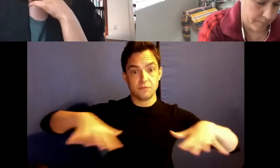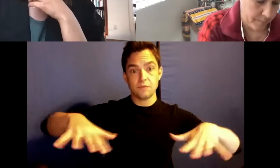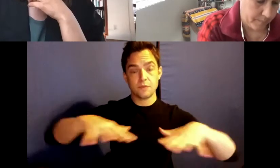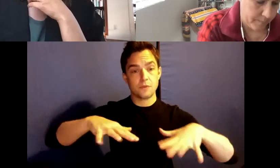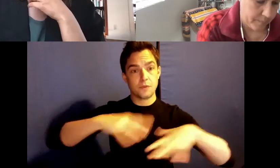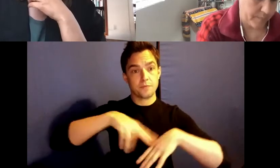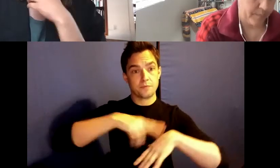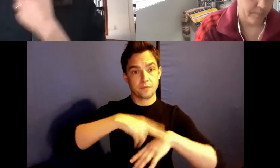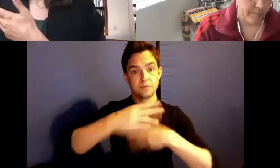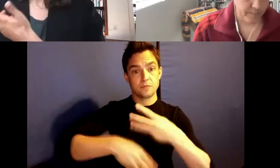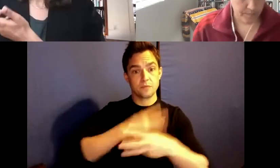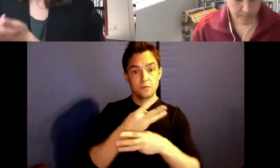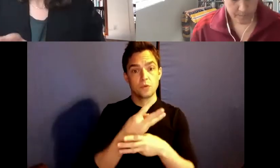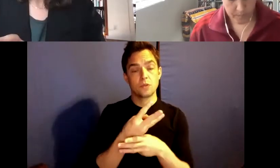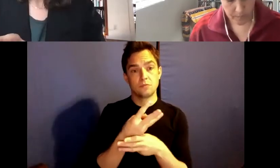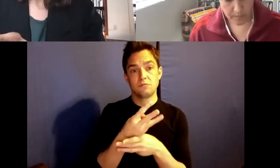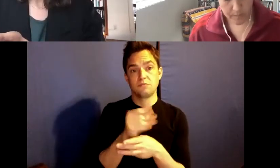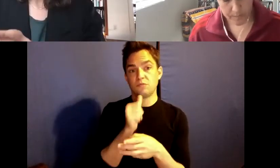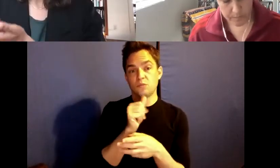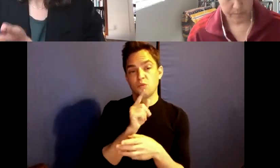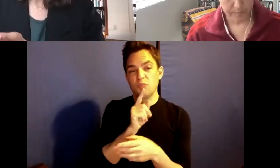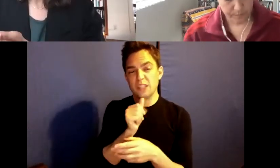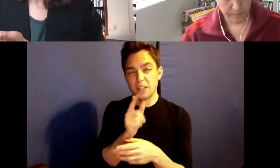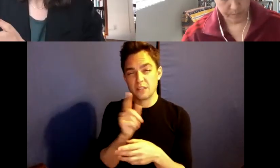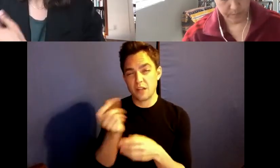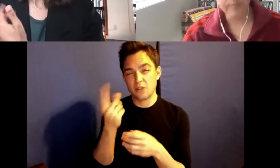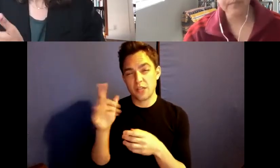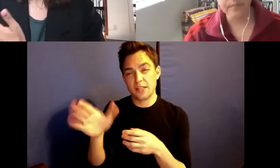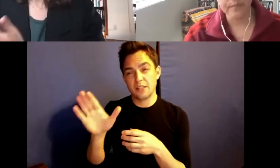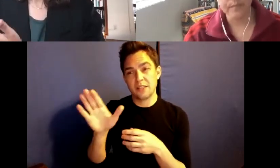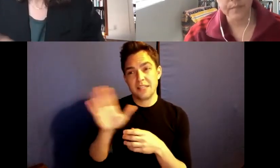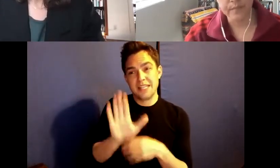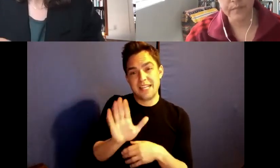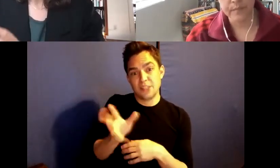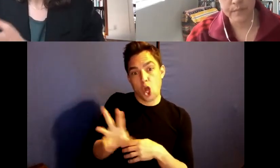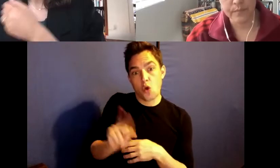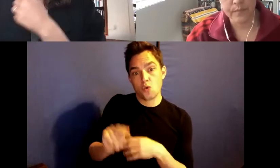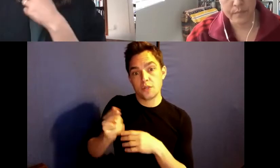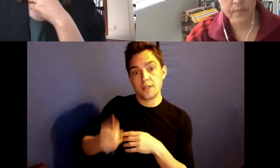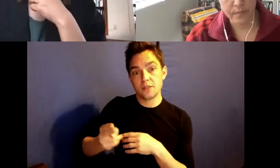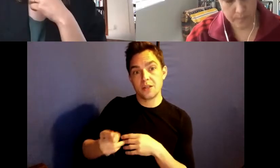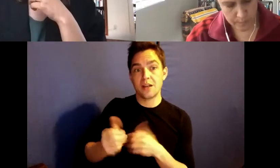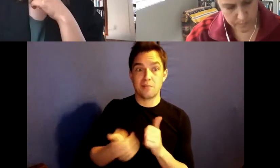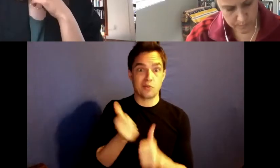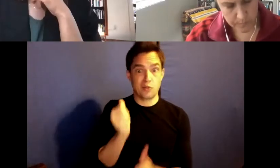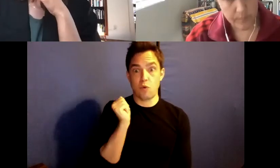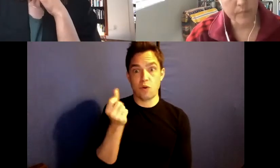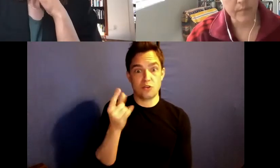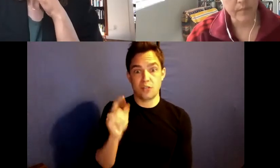world that really doesn't understand its own history and mostly don't understand it.